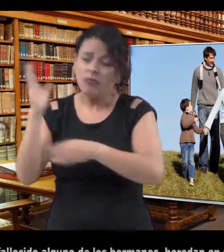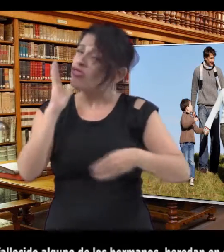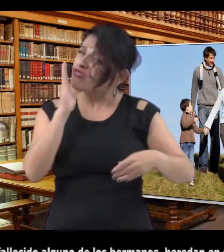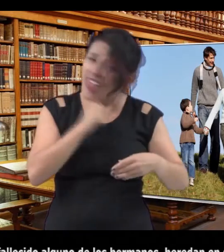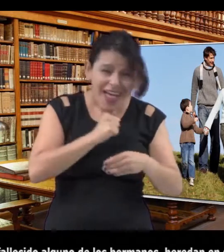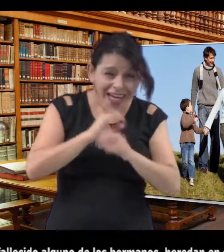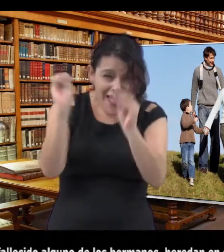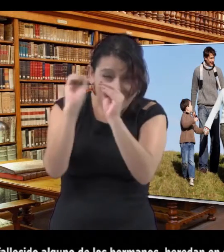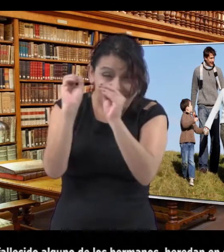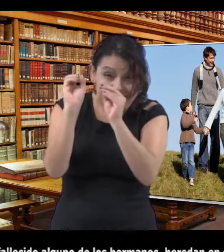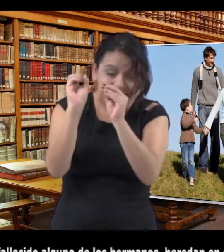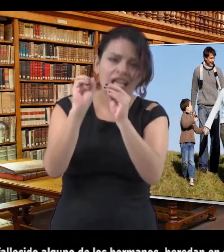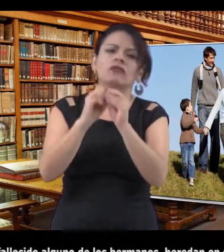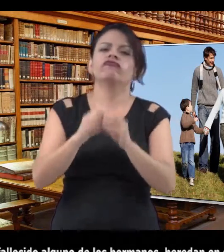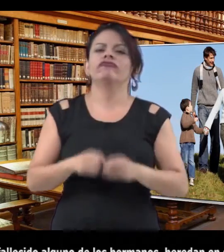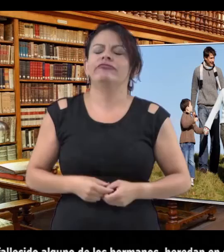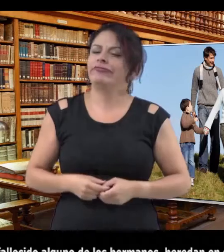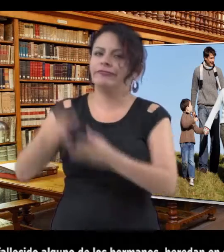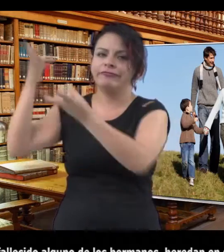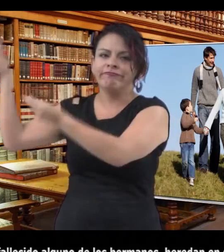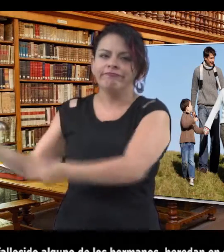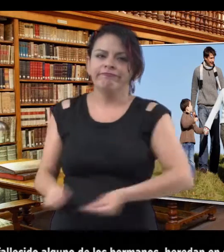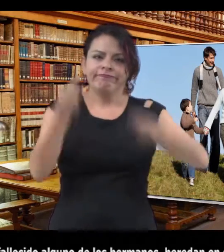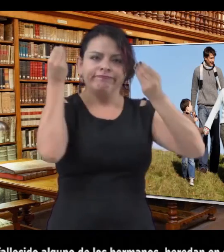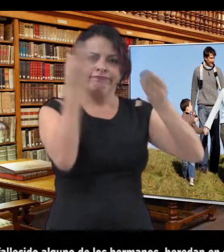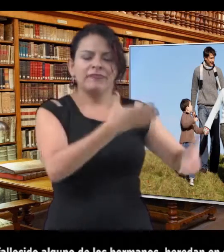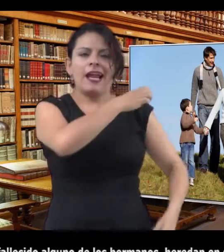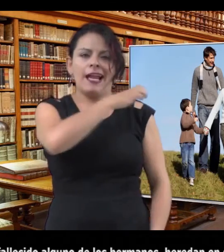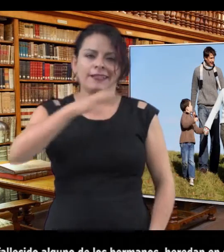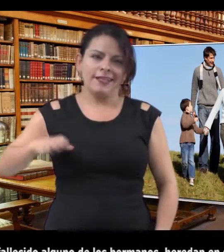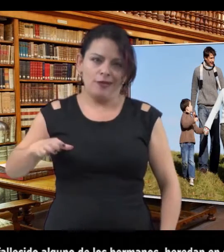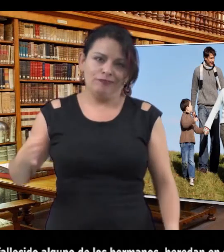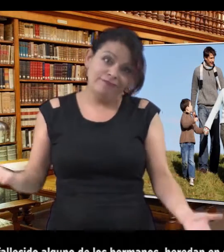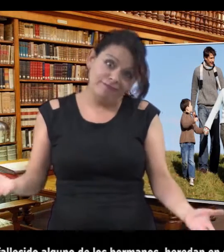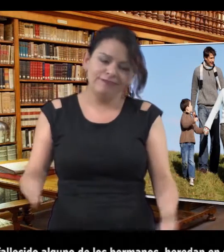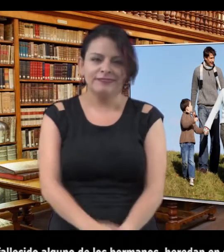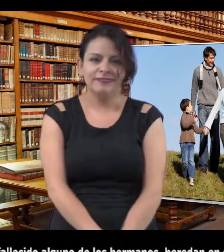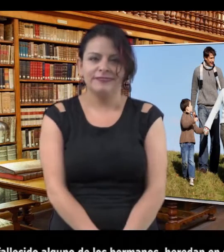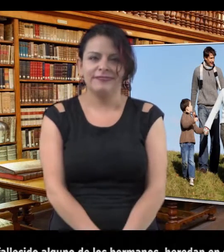In the event of one of the siblings is deceased, the sons or daughters of that sibling (the deceased's nephews or nieces) will inherit in their place.